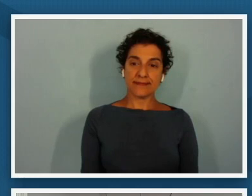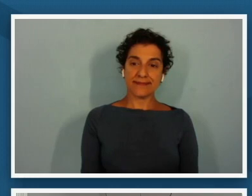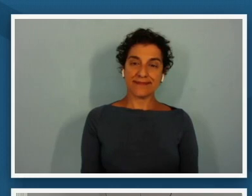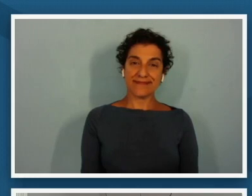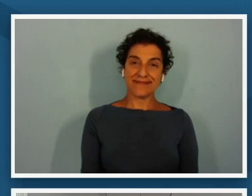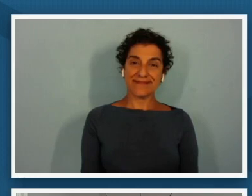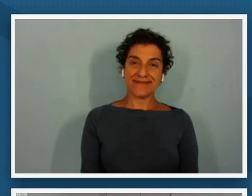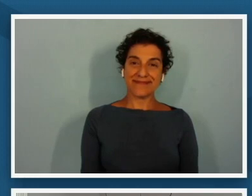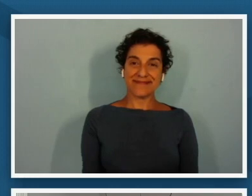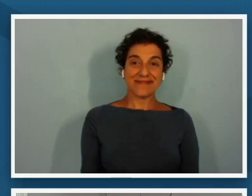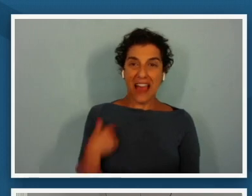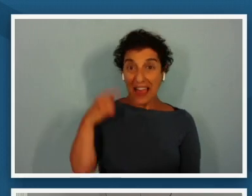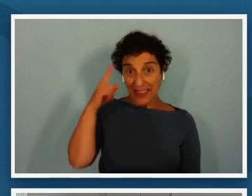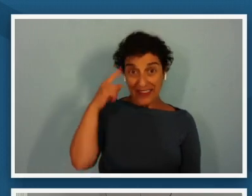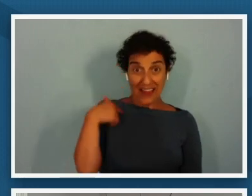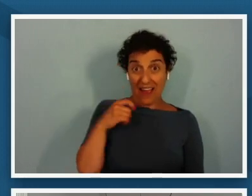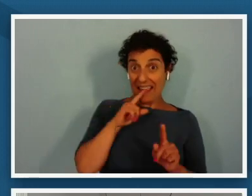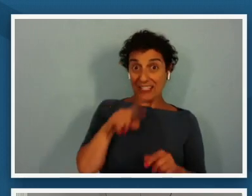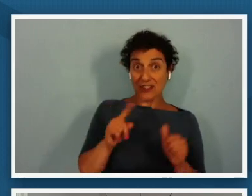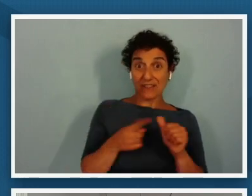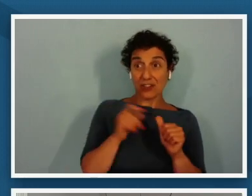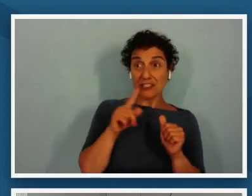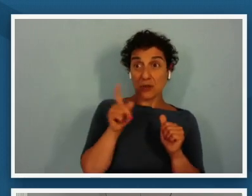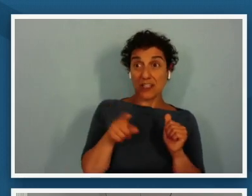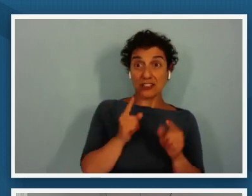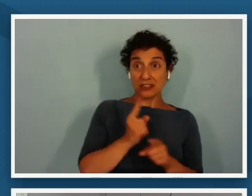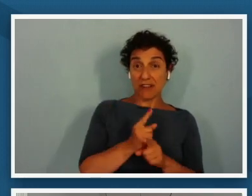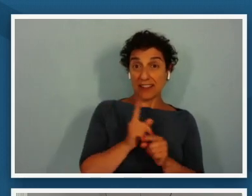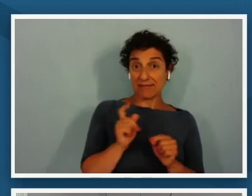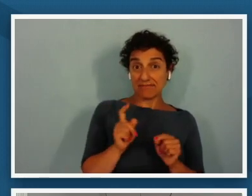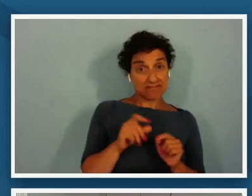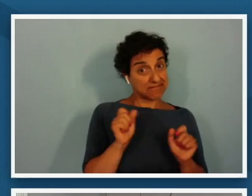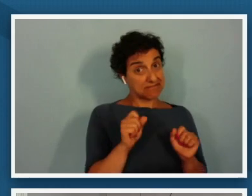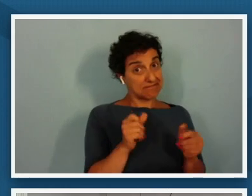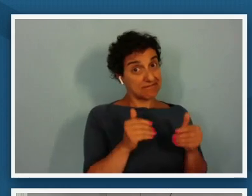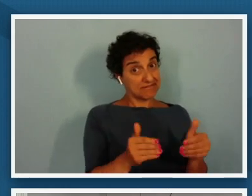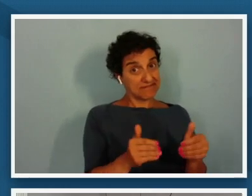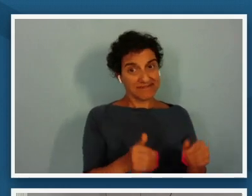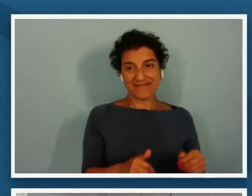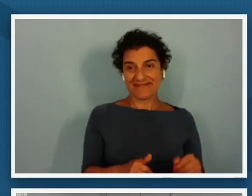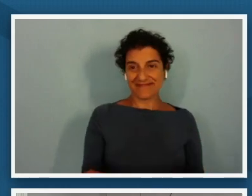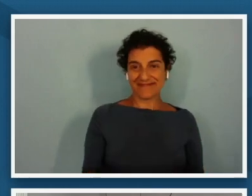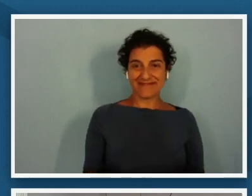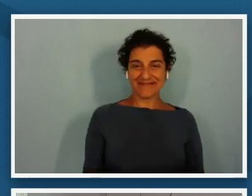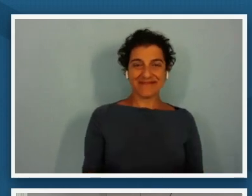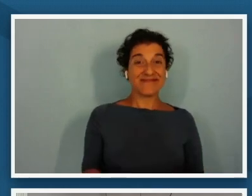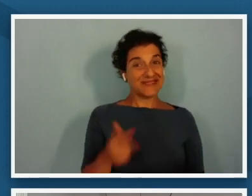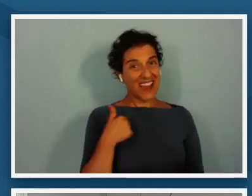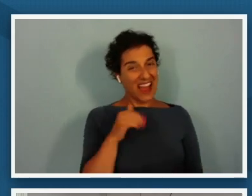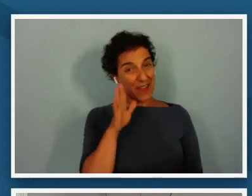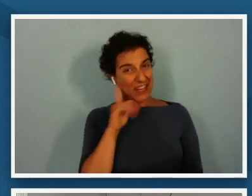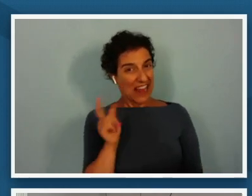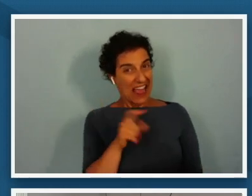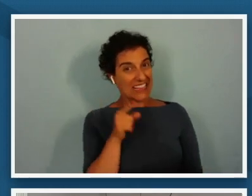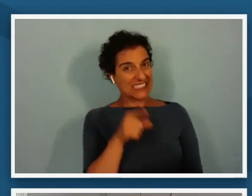the first question is that right yes you do okay i get to ask you